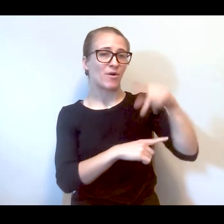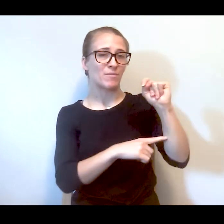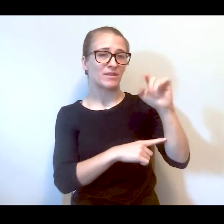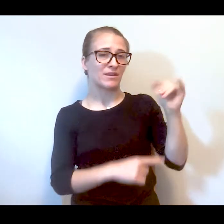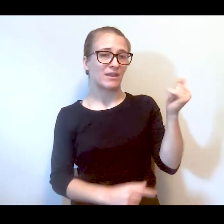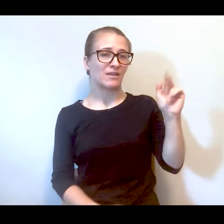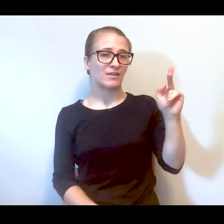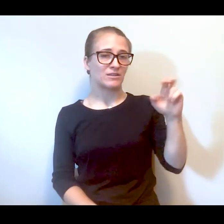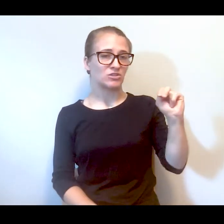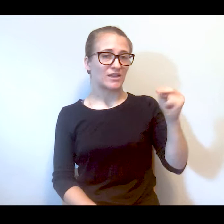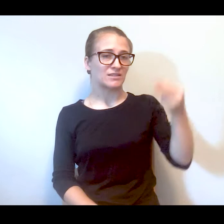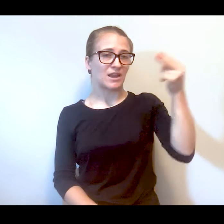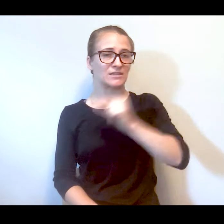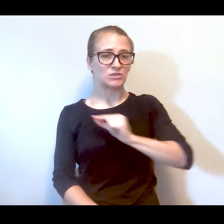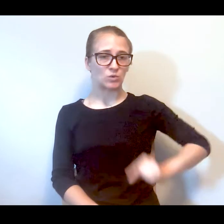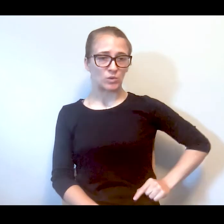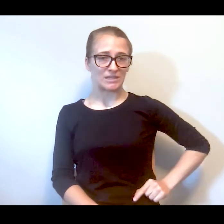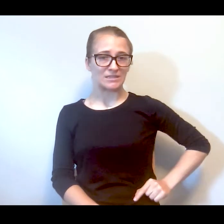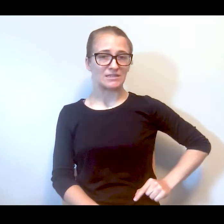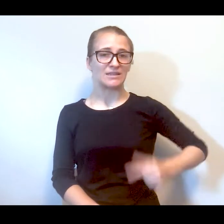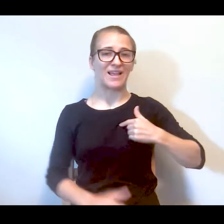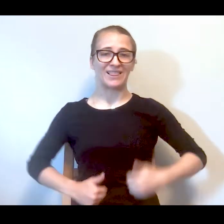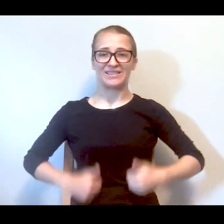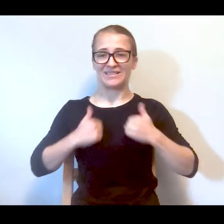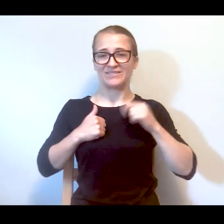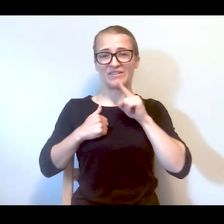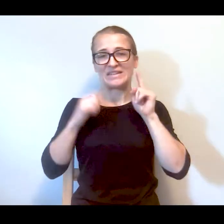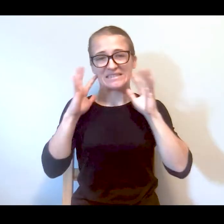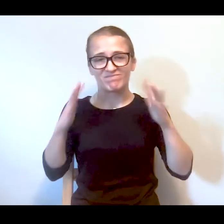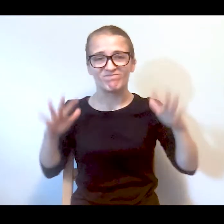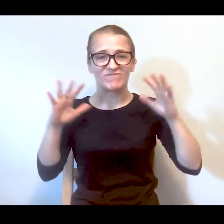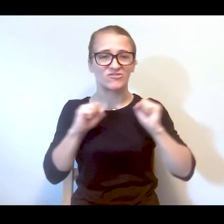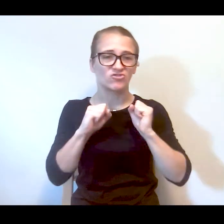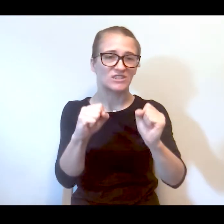Jackson Heights, Queens, and I live on a noisy